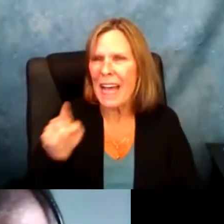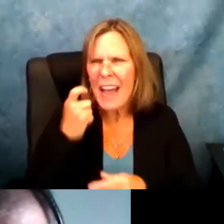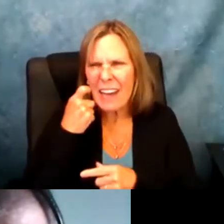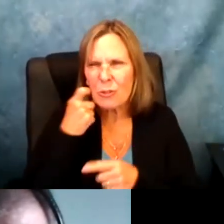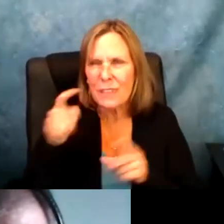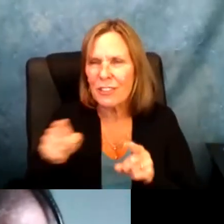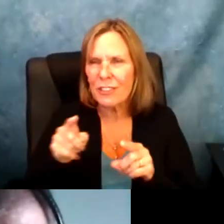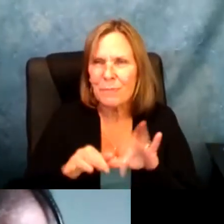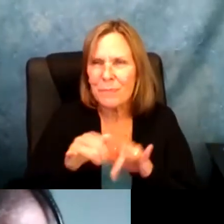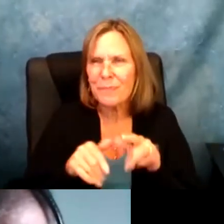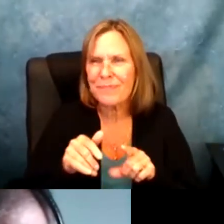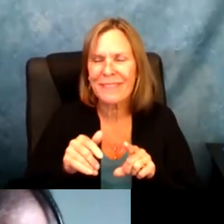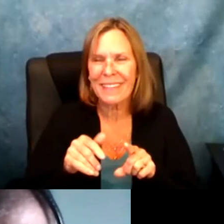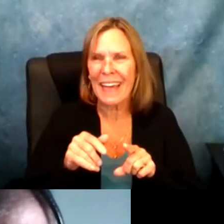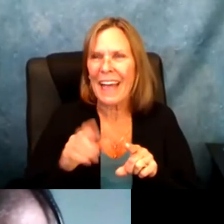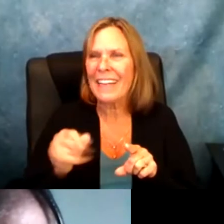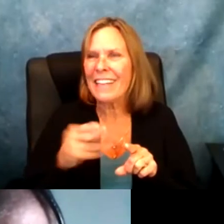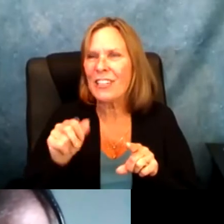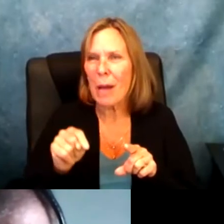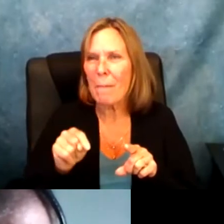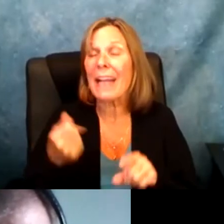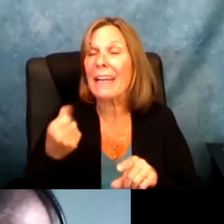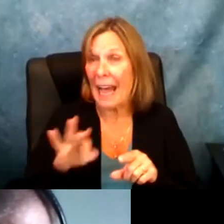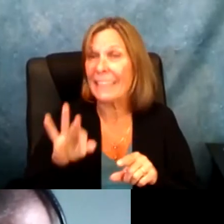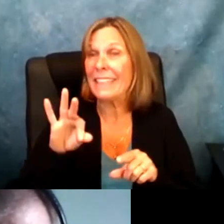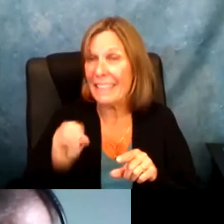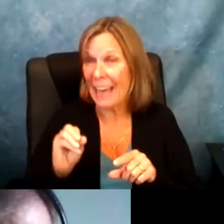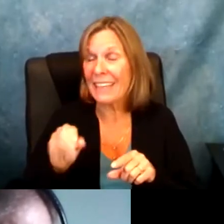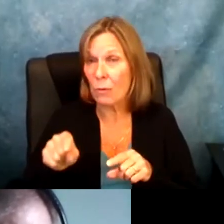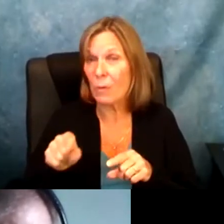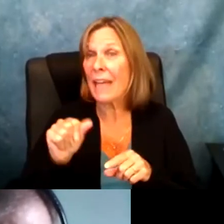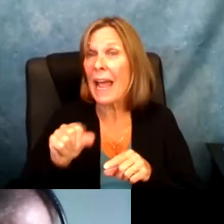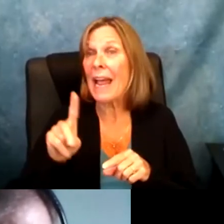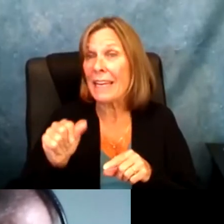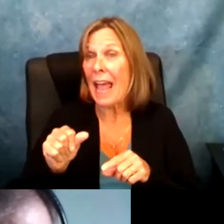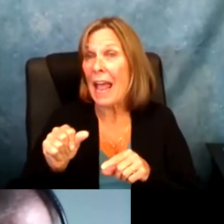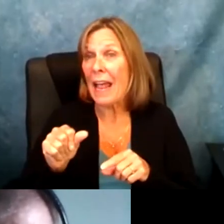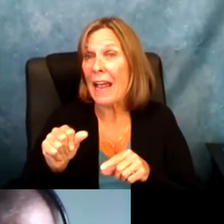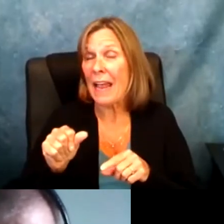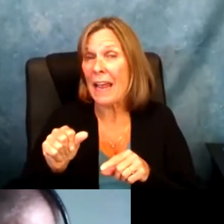experiences I had. Sefakor: Thank you so much, Nate. Susan actually put in the chat box that